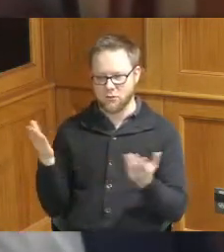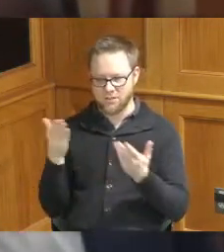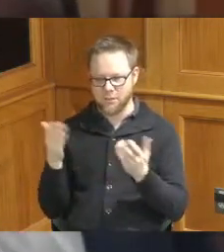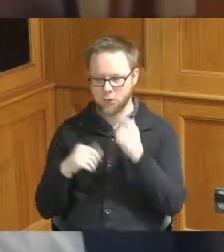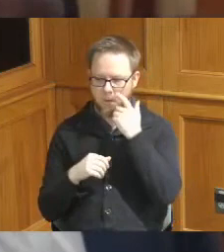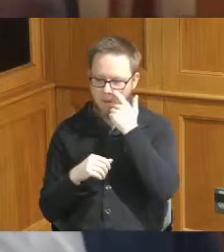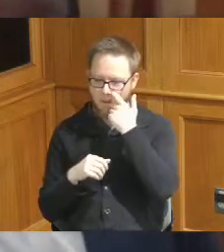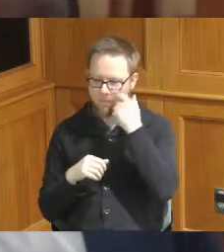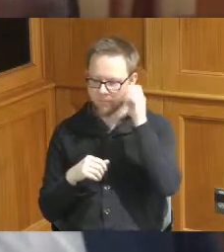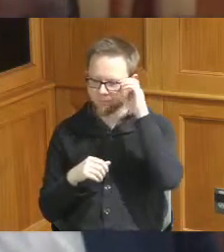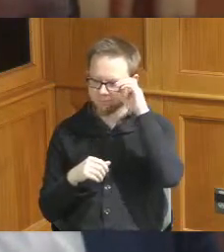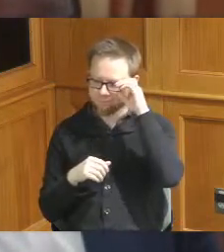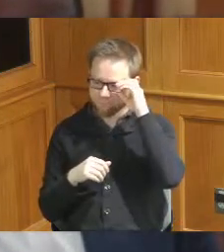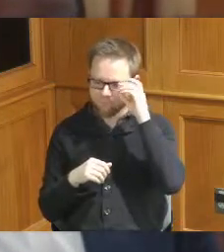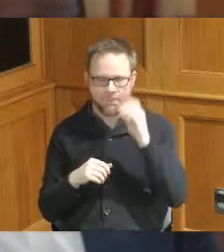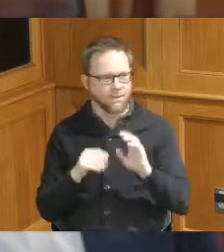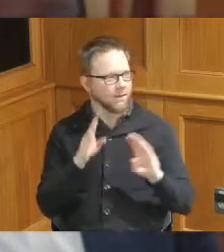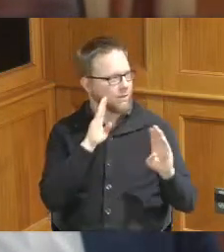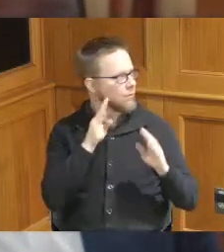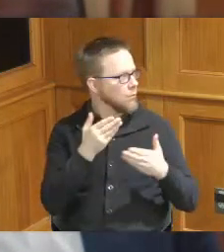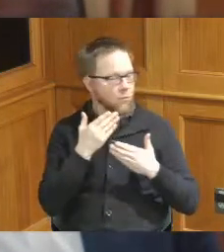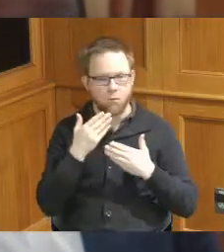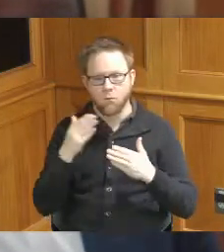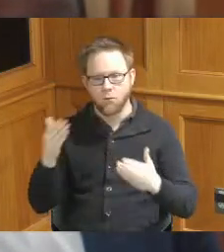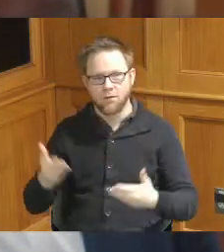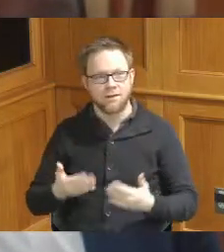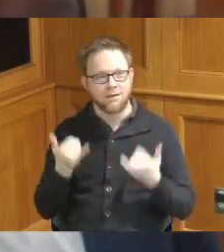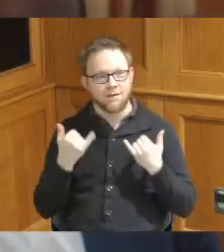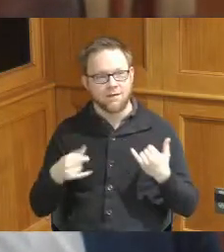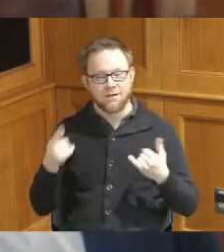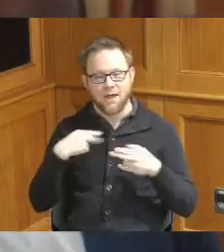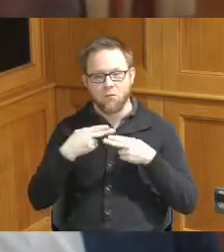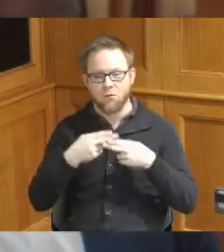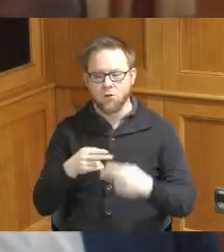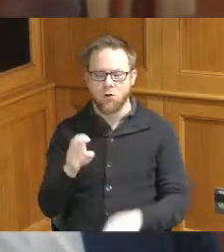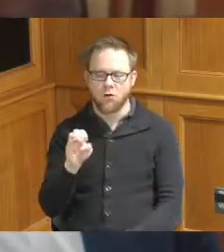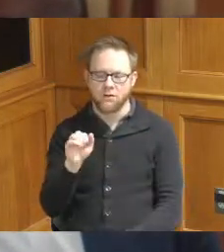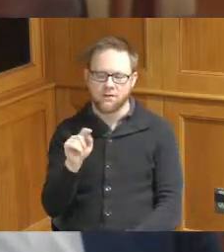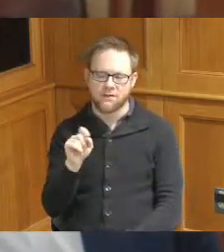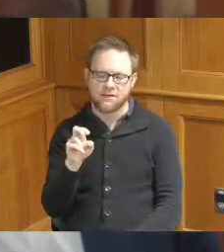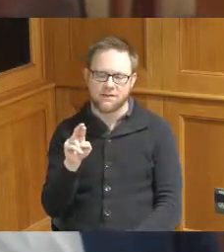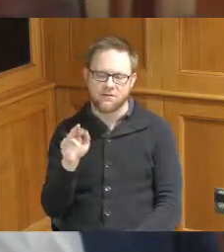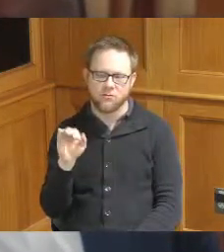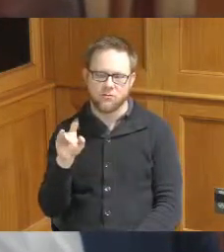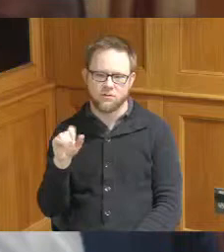welcome we are actually now Easter Seals Redwood as we combined with redwood that's okay when we